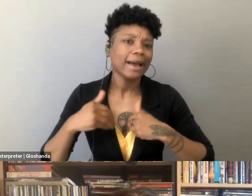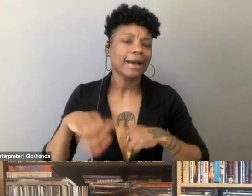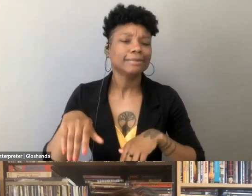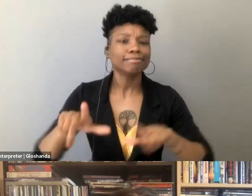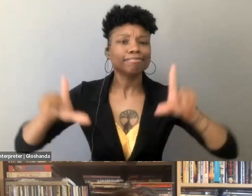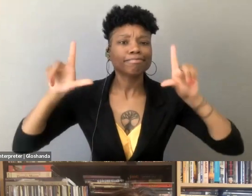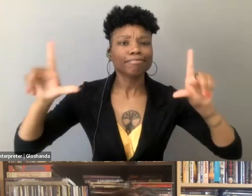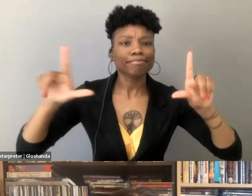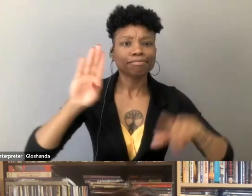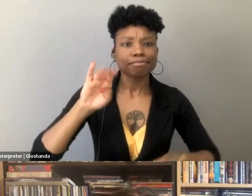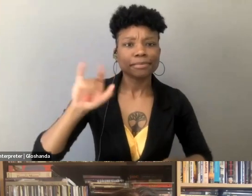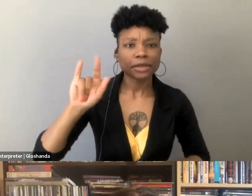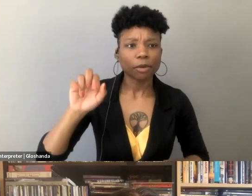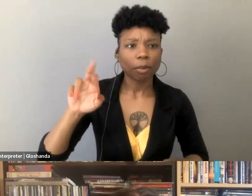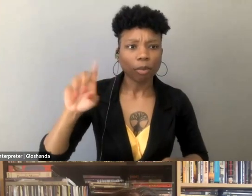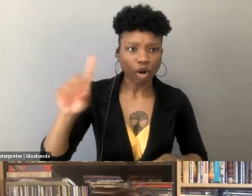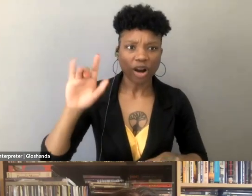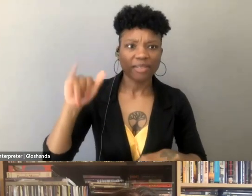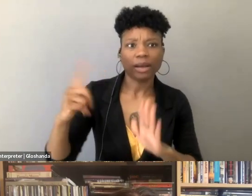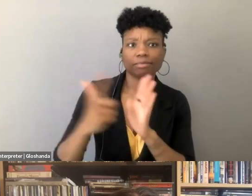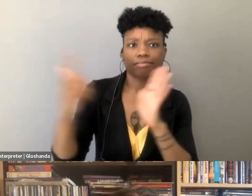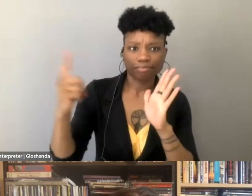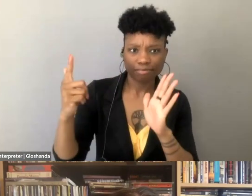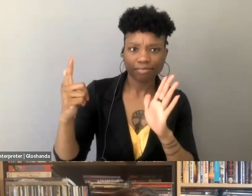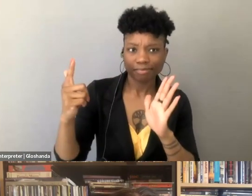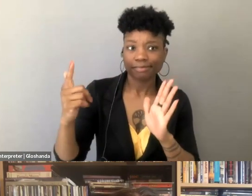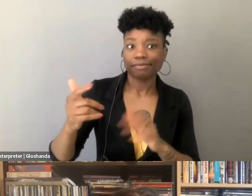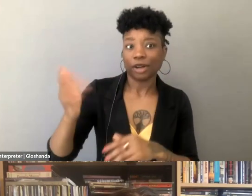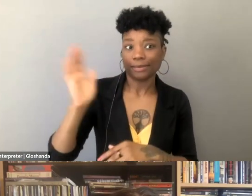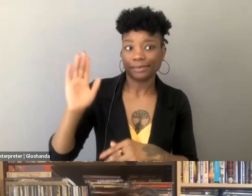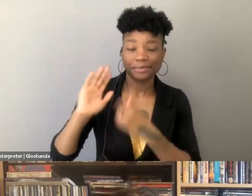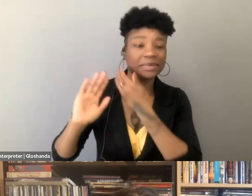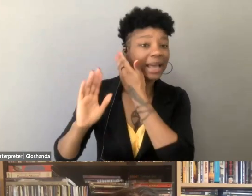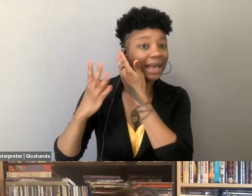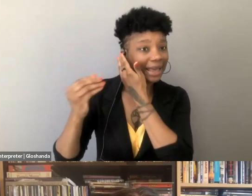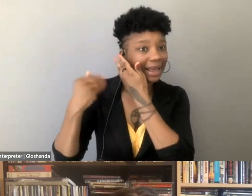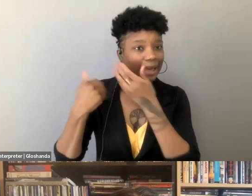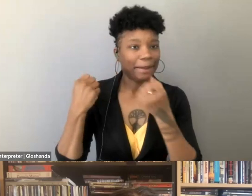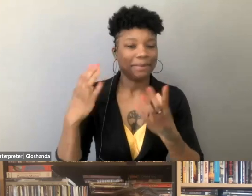literally it was criminalized to advertise abortion in certain states on billboards, and there was a lot of cases about that,